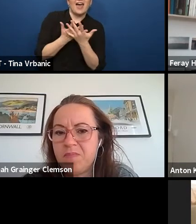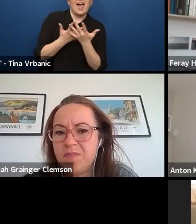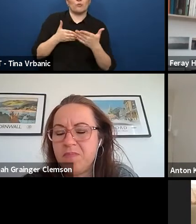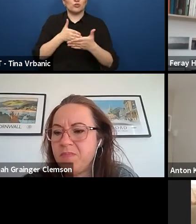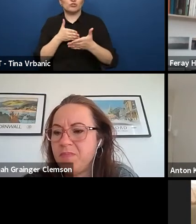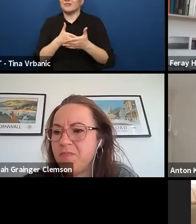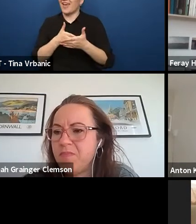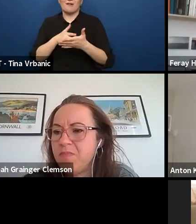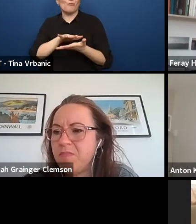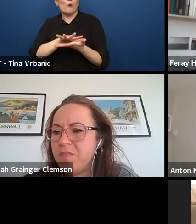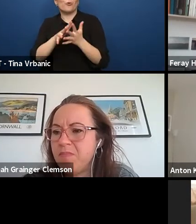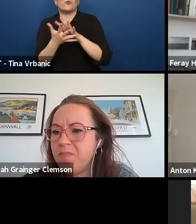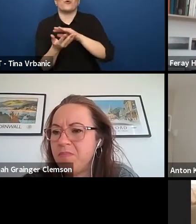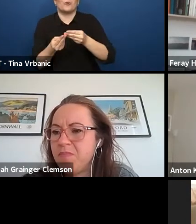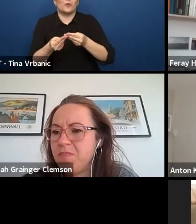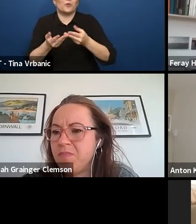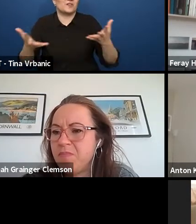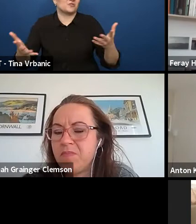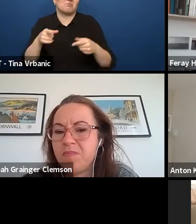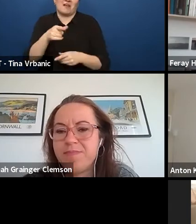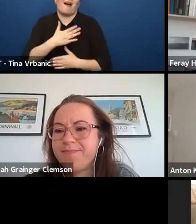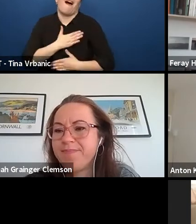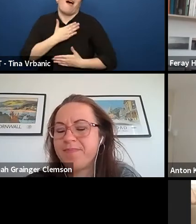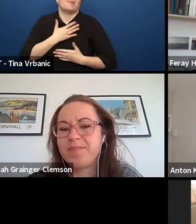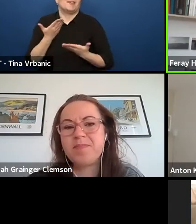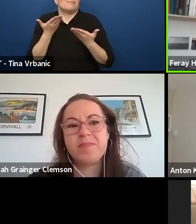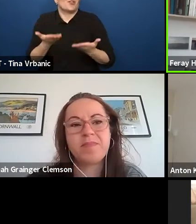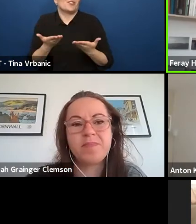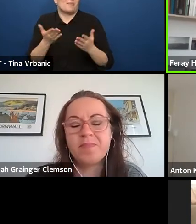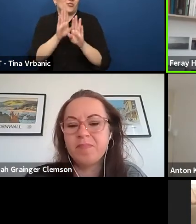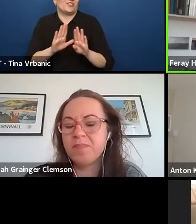in contemporary theatre. Okay. Well, thank you.